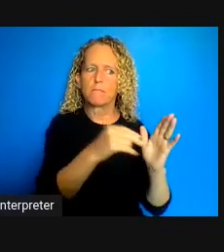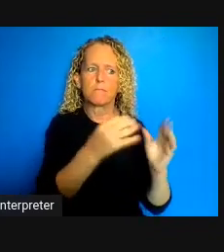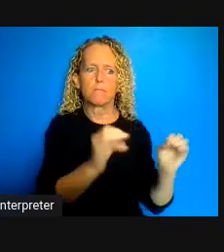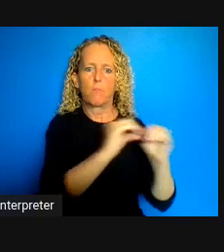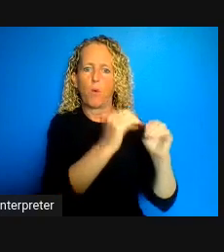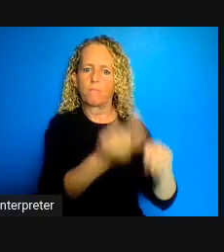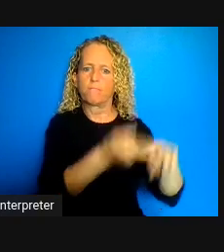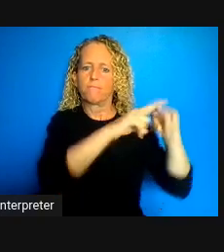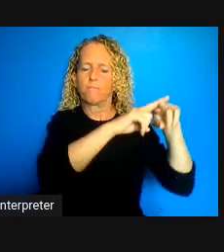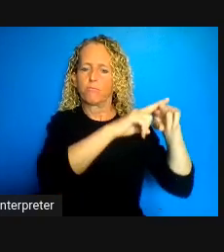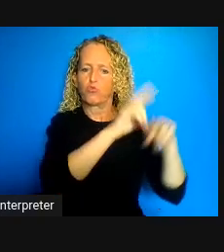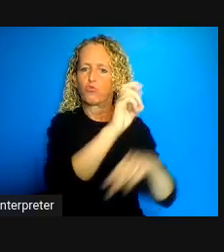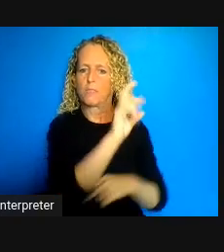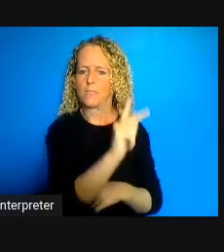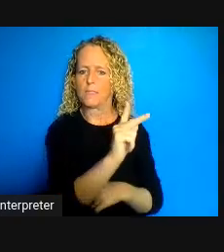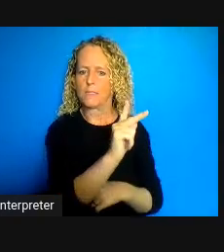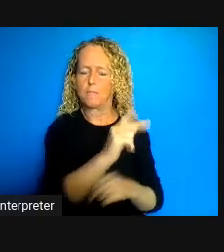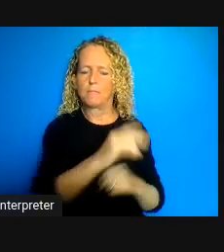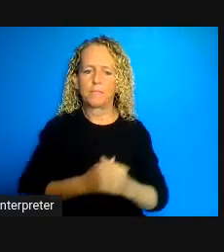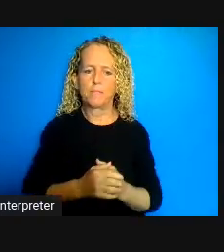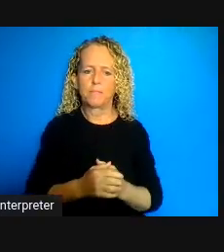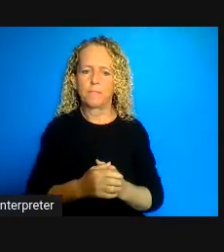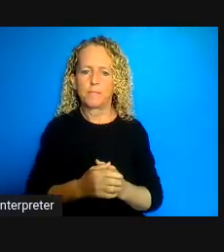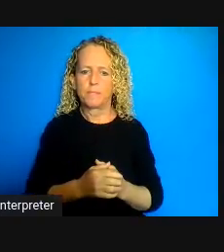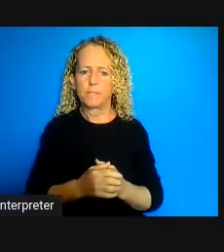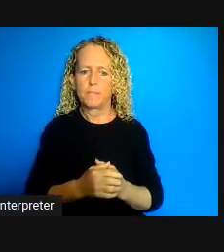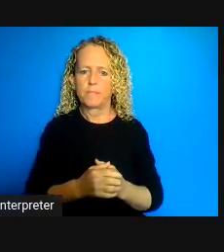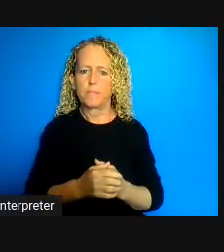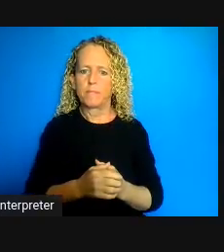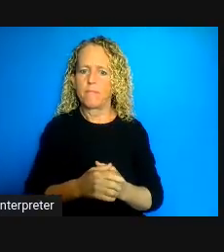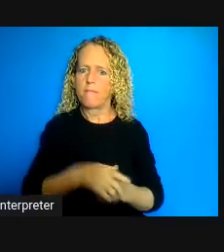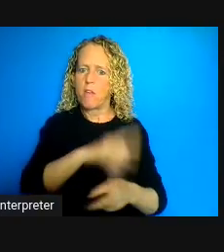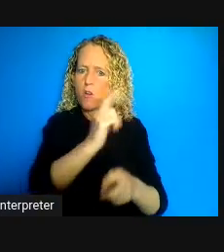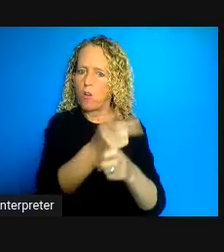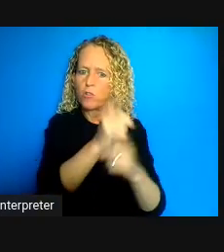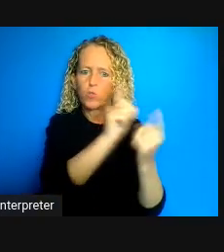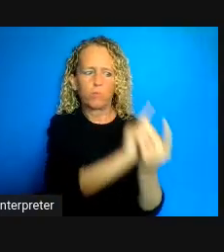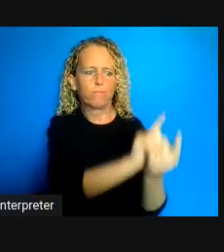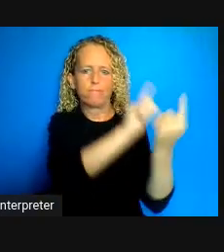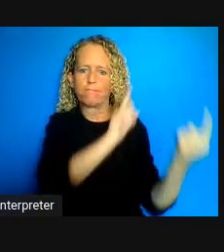difficult to provide for social distance in such spaces, to provide proper